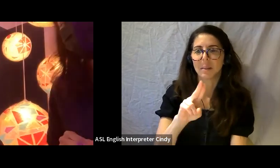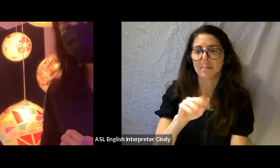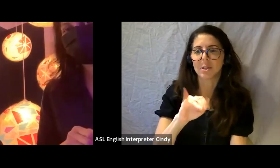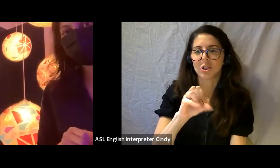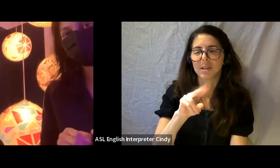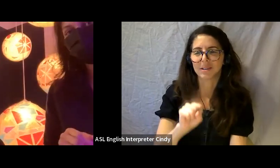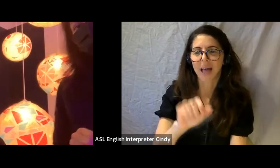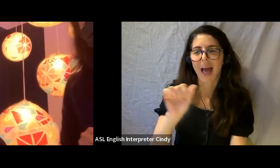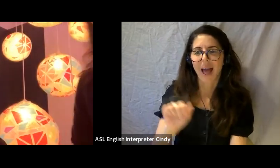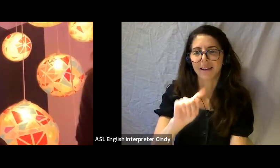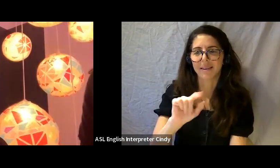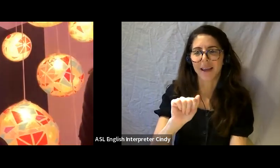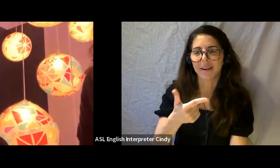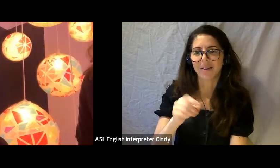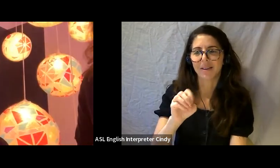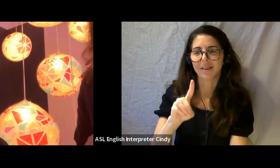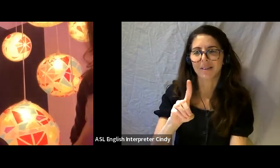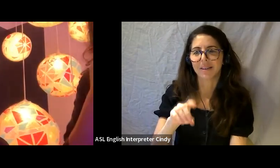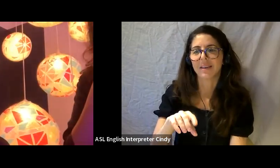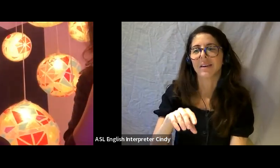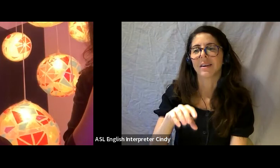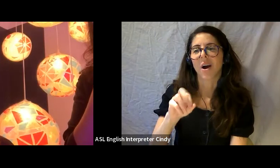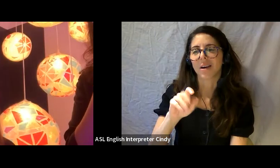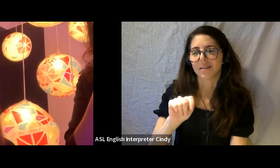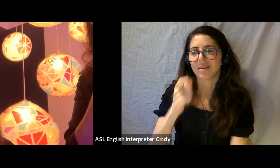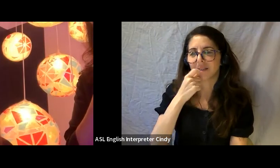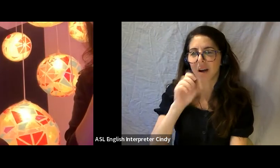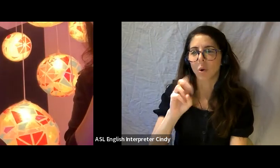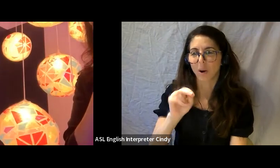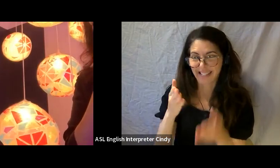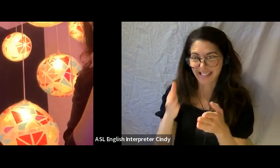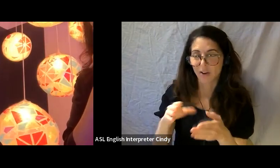And Jt, our digital coordinator, just put that in the chat. Thank you so much Jet.